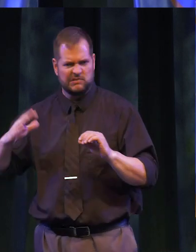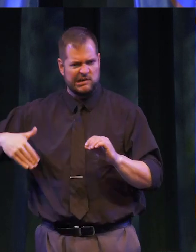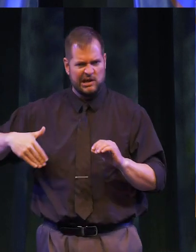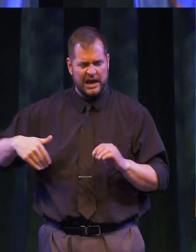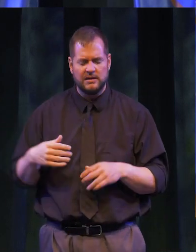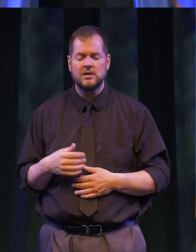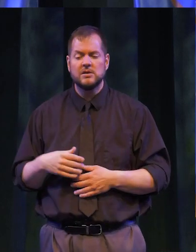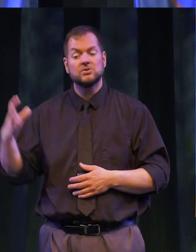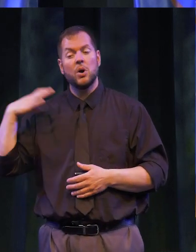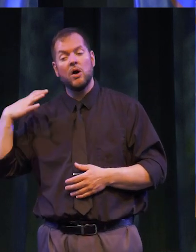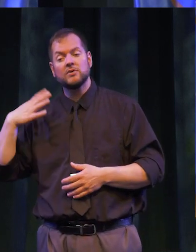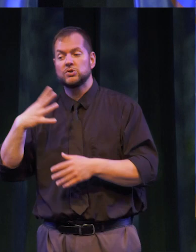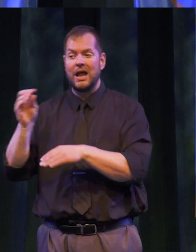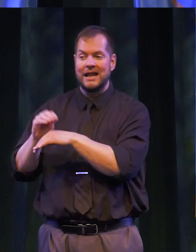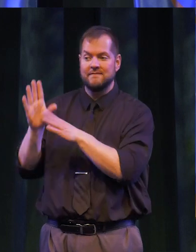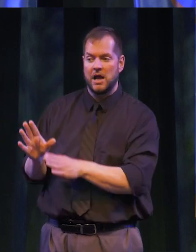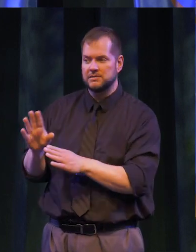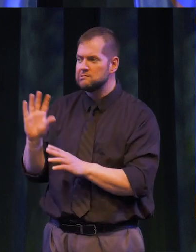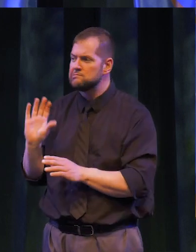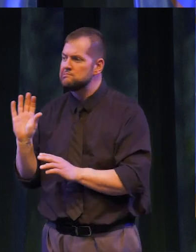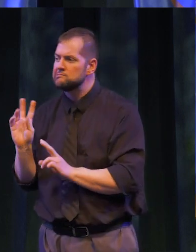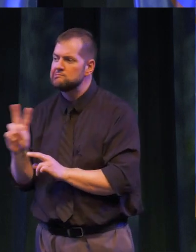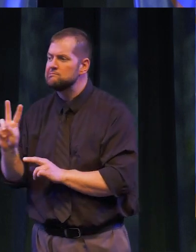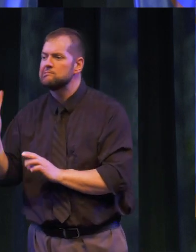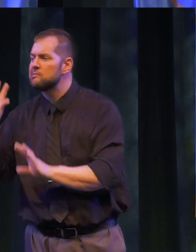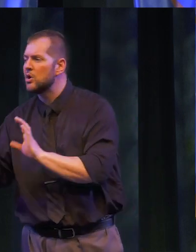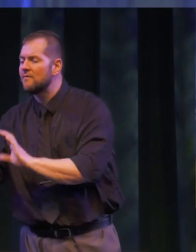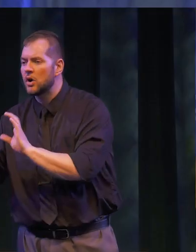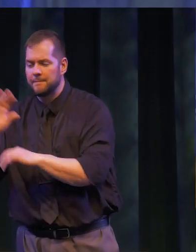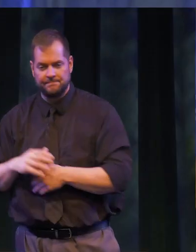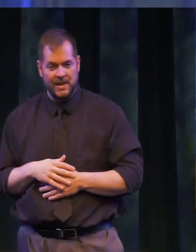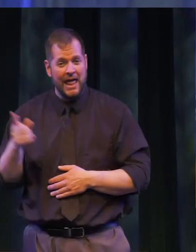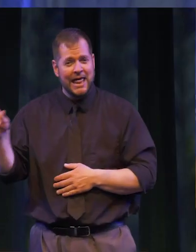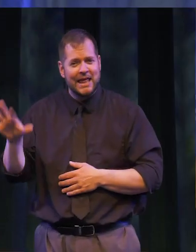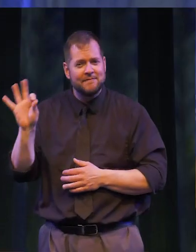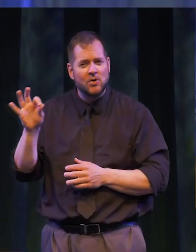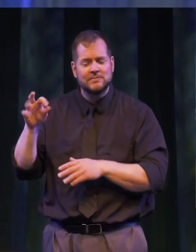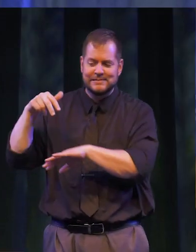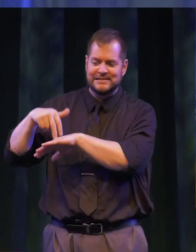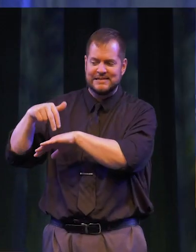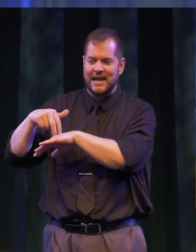a chapter officer and an Advisor went to look for him. The Advisor found him standing in